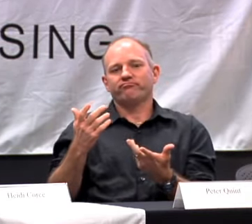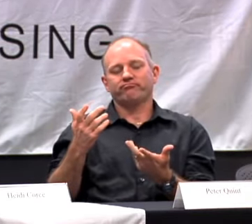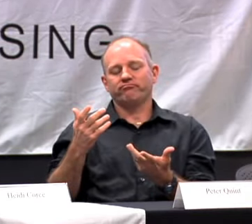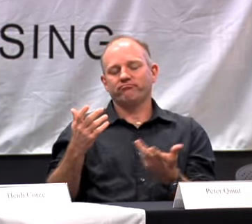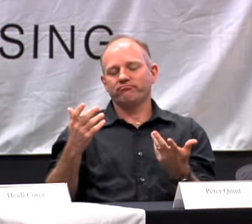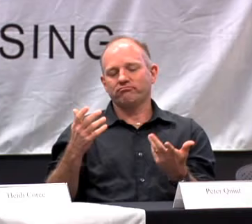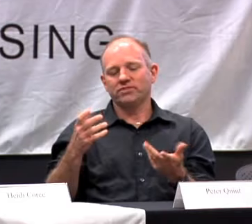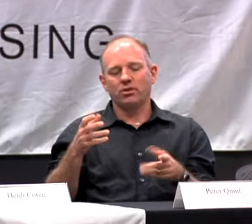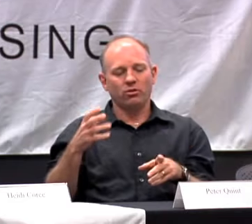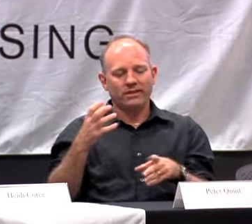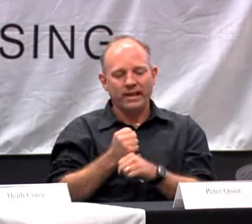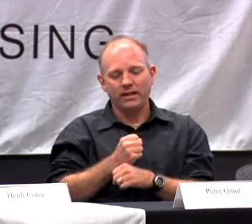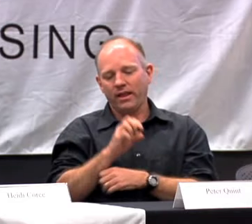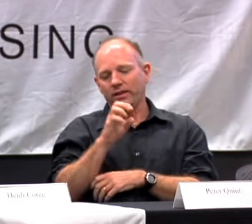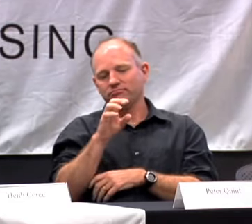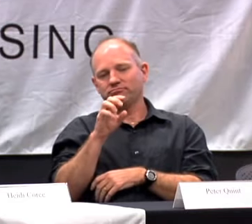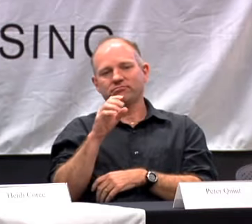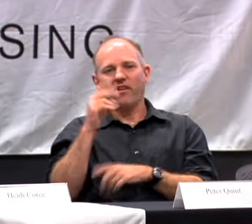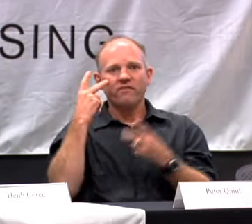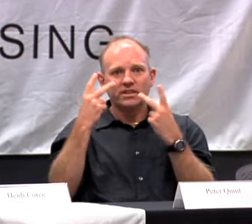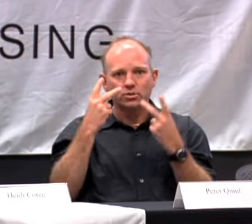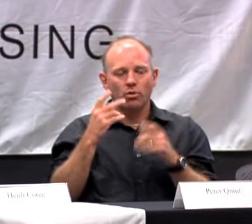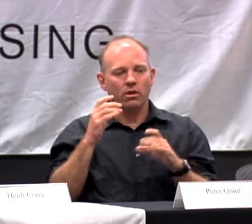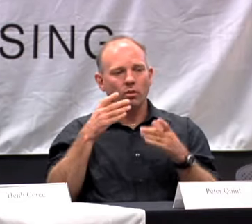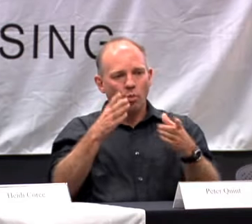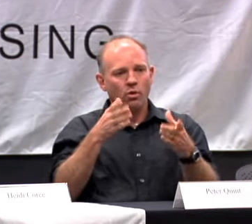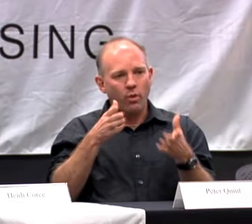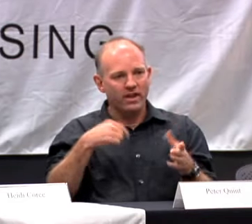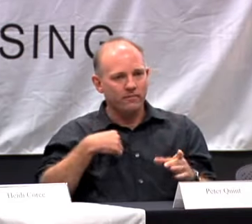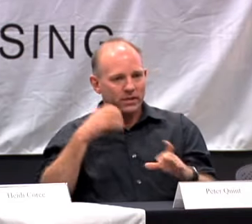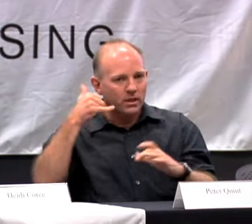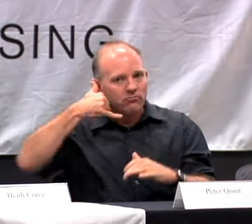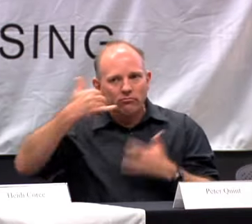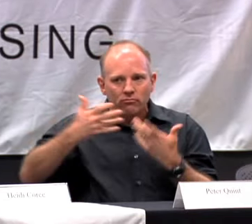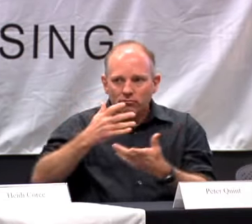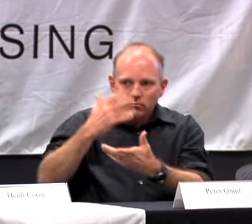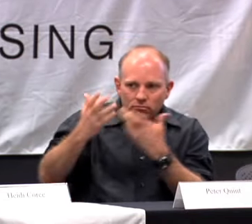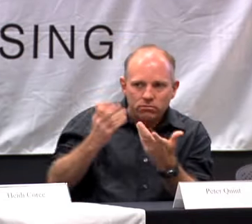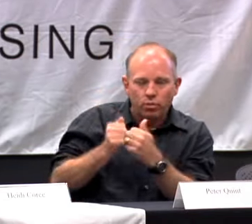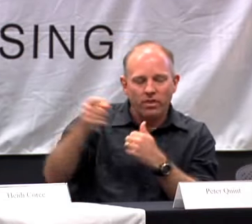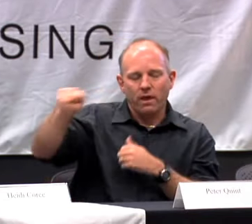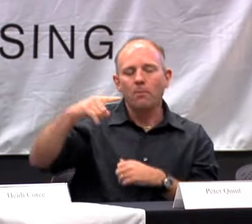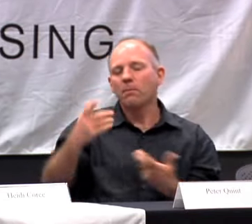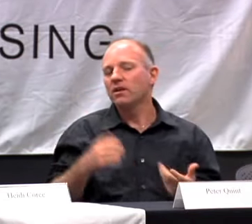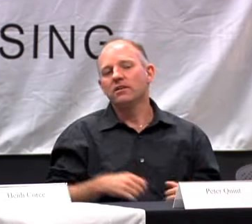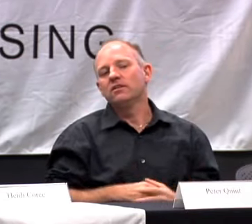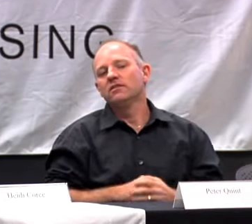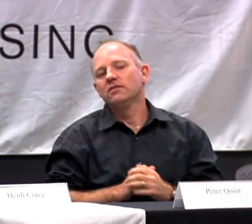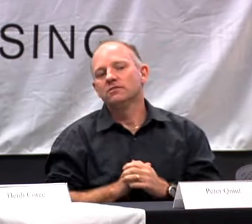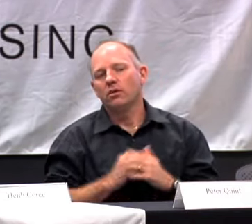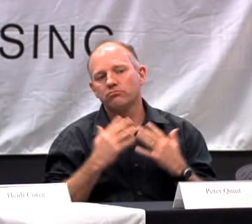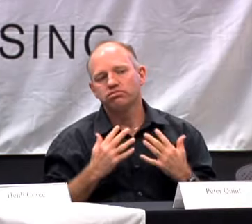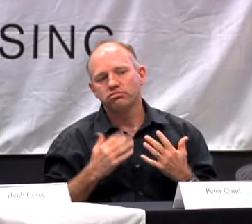REFUSED. WE NEED A VISUAL WAY FOR ME TO COMMUNICATE WITH THEM AND